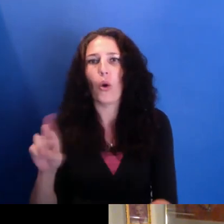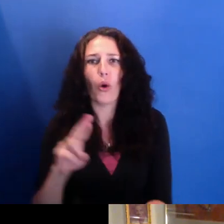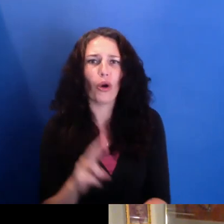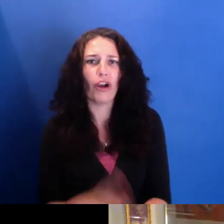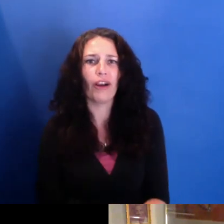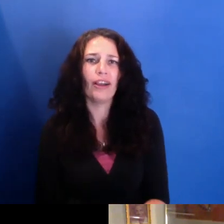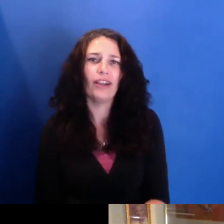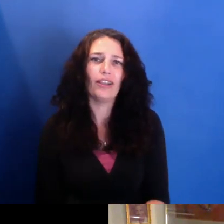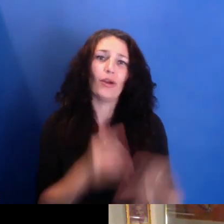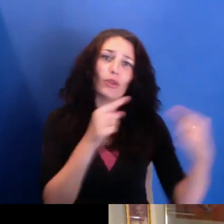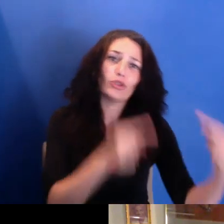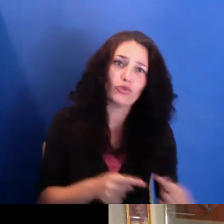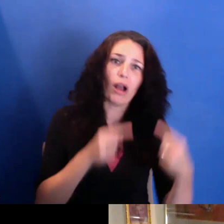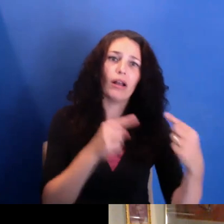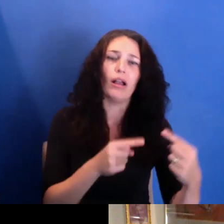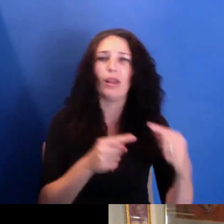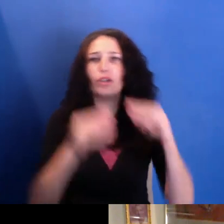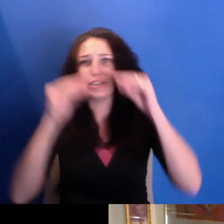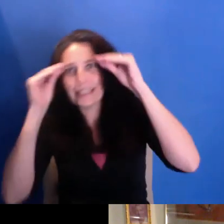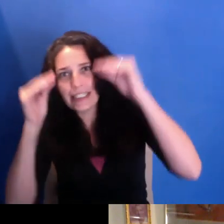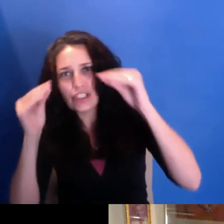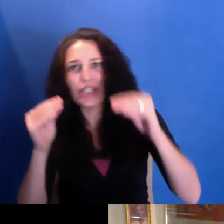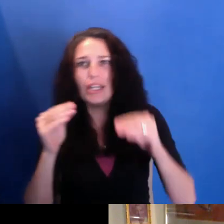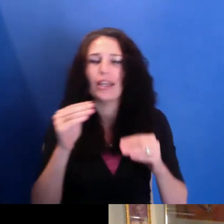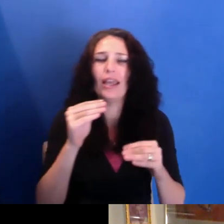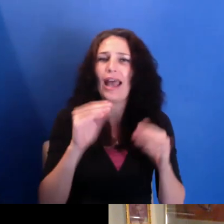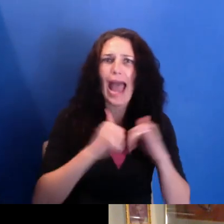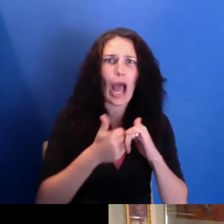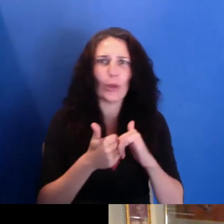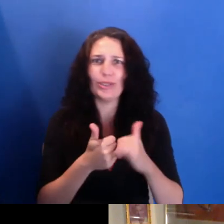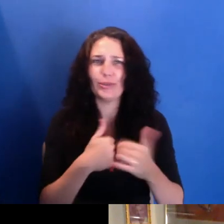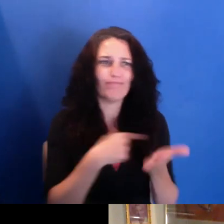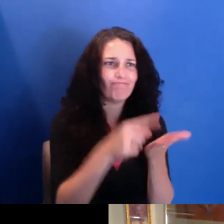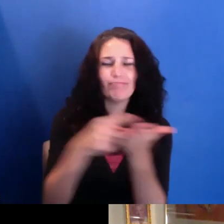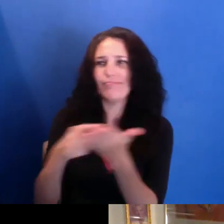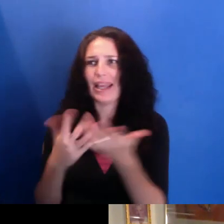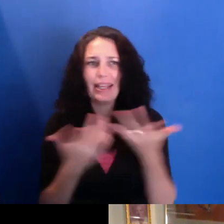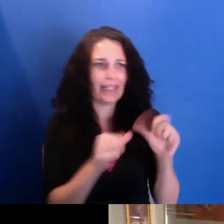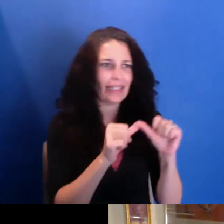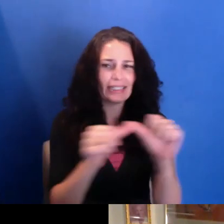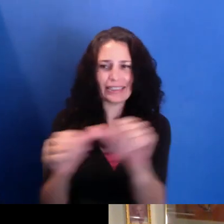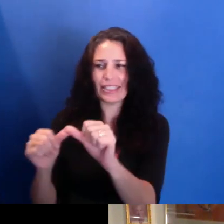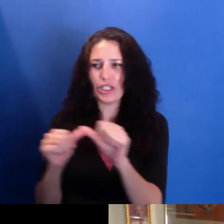But I also know that this particular community media work is--